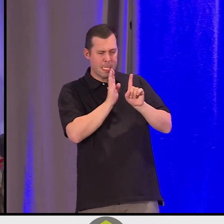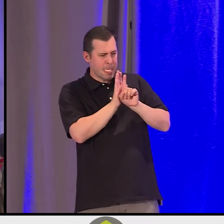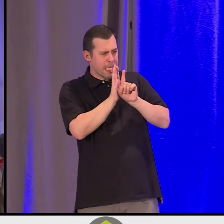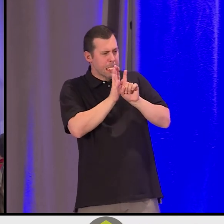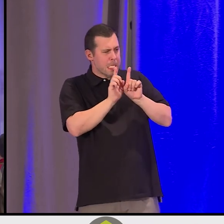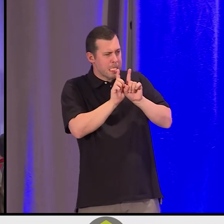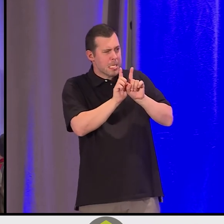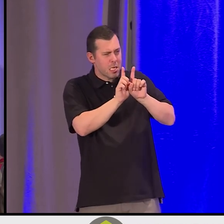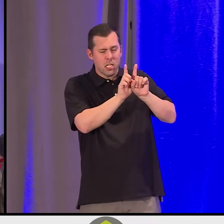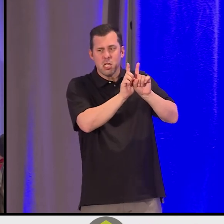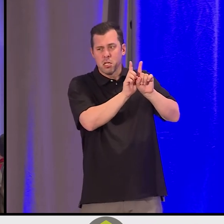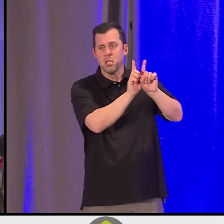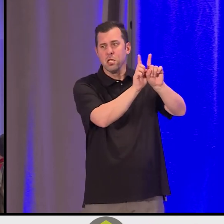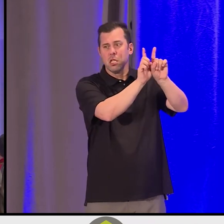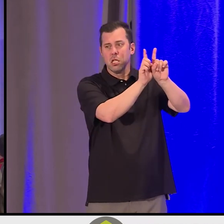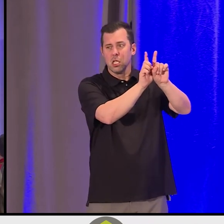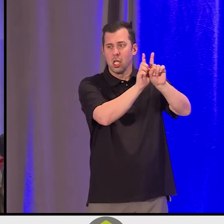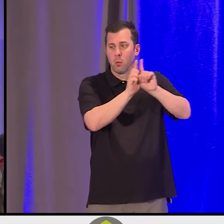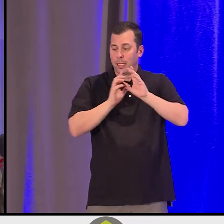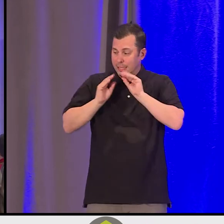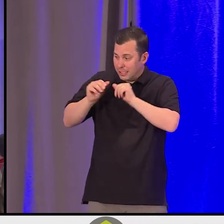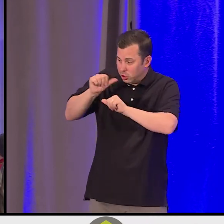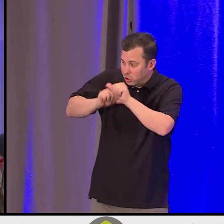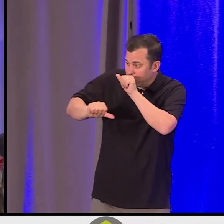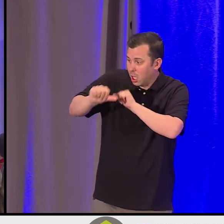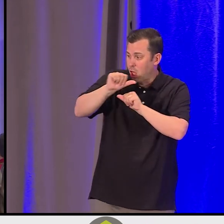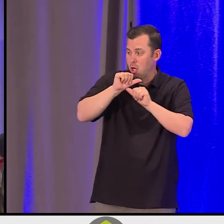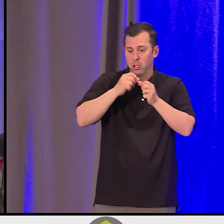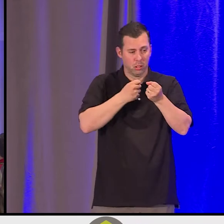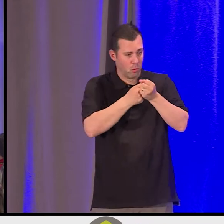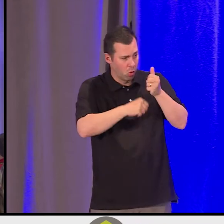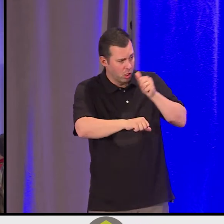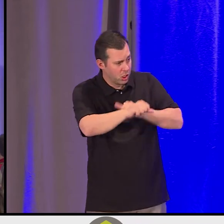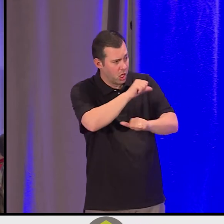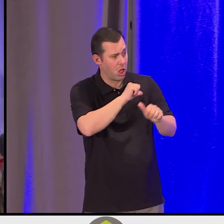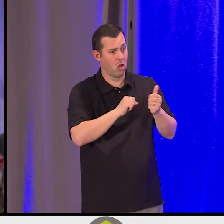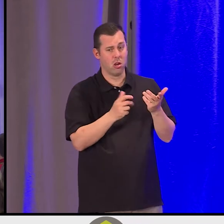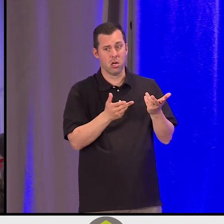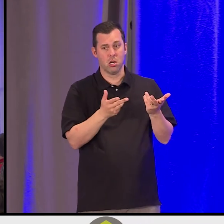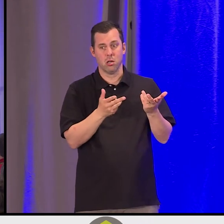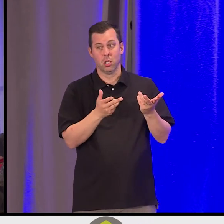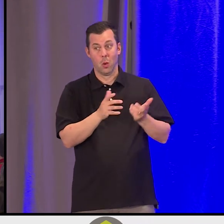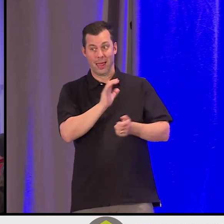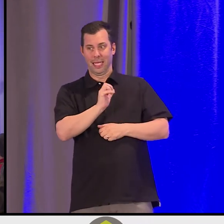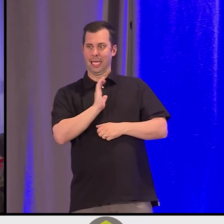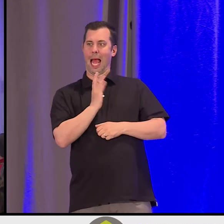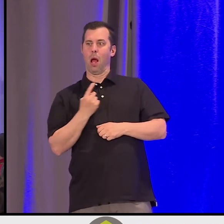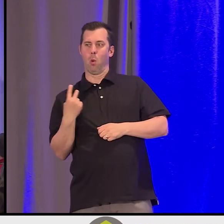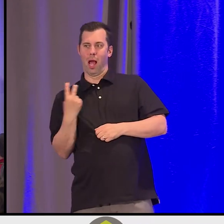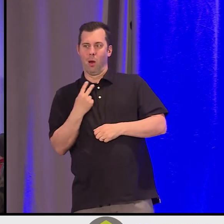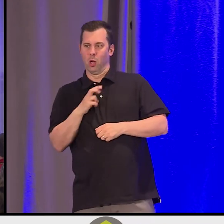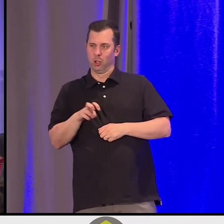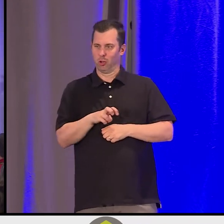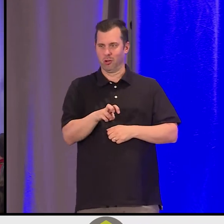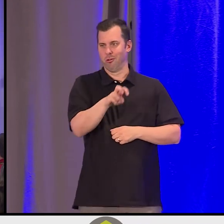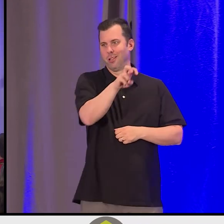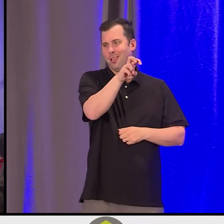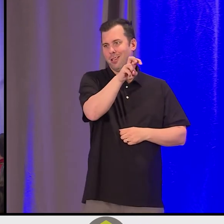We teach one another, we listen to one another, we can encourage one another. And so that's the journey that we're on right now, is looking at how it is